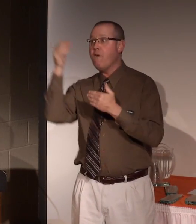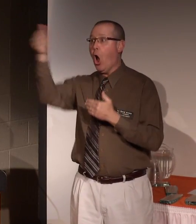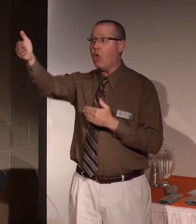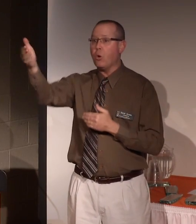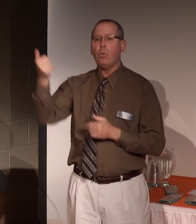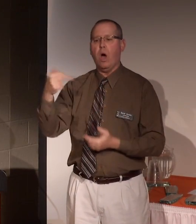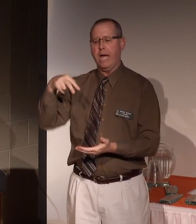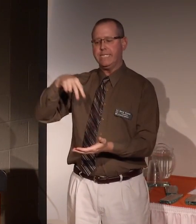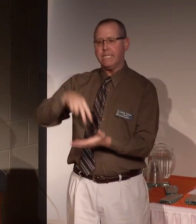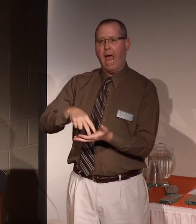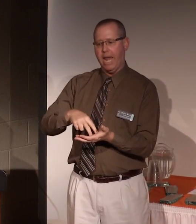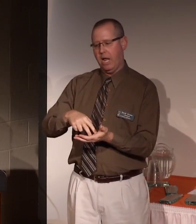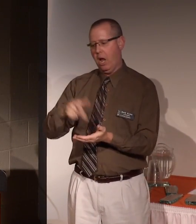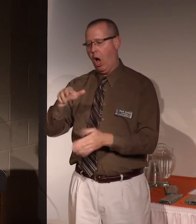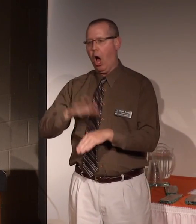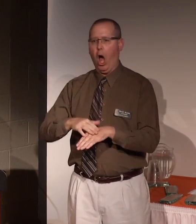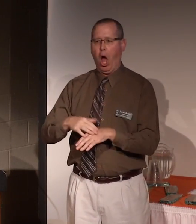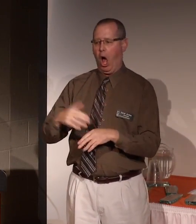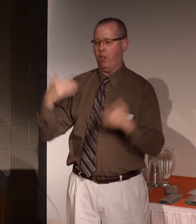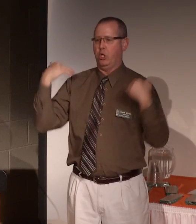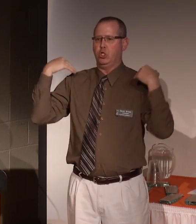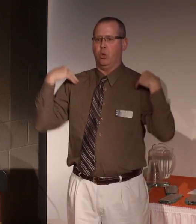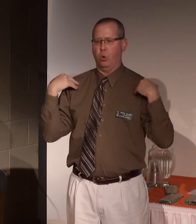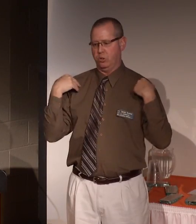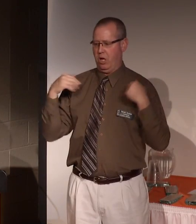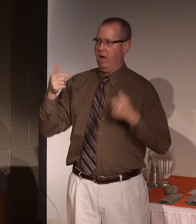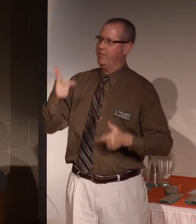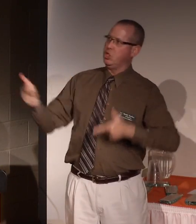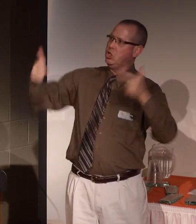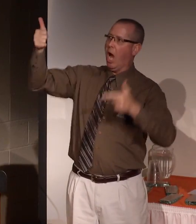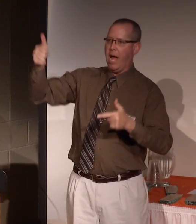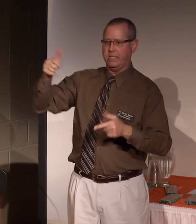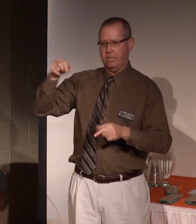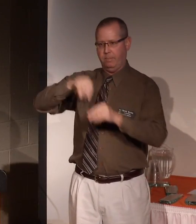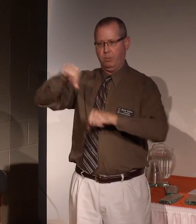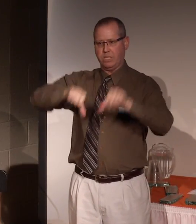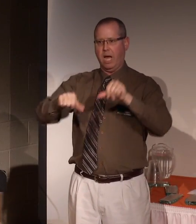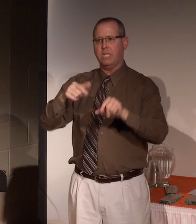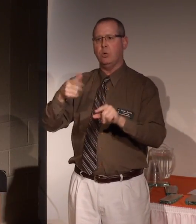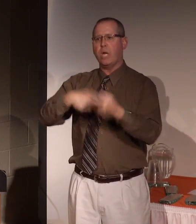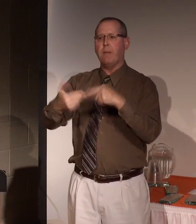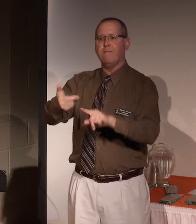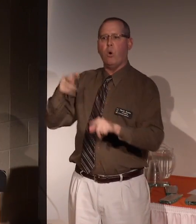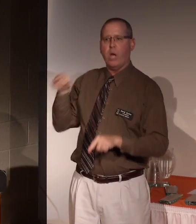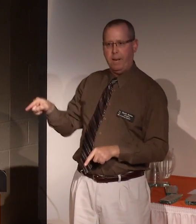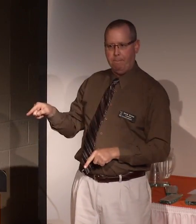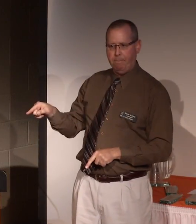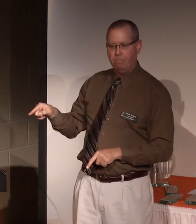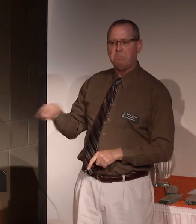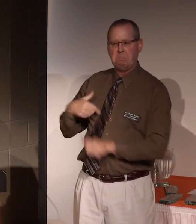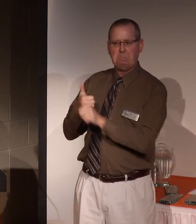on the shoulders of the giants of science who came before him. This notion of building on the work of our predecessors has